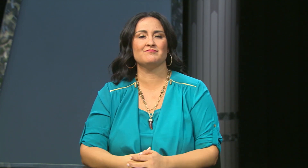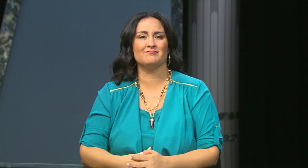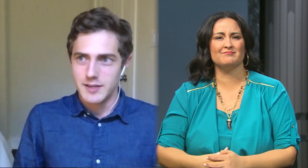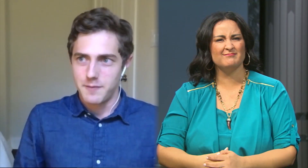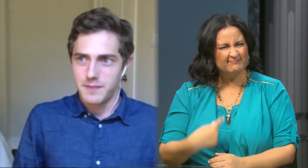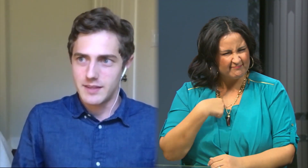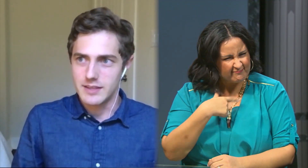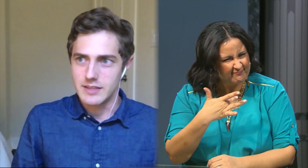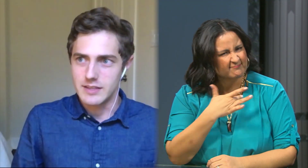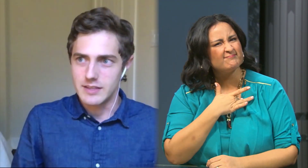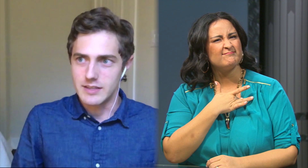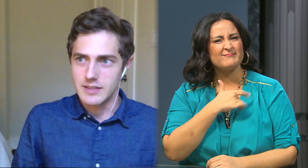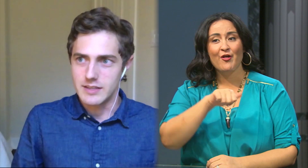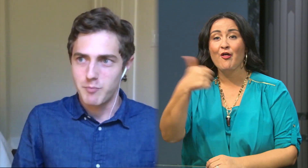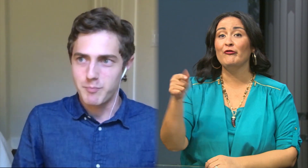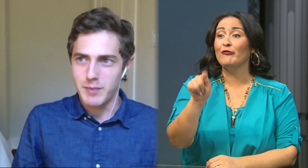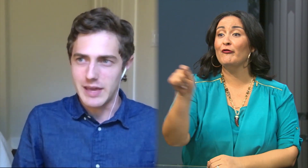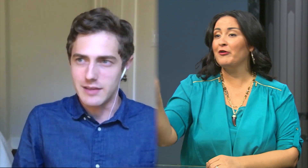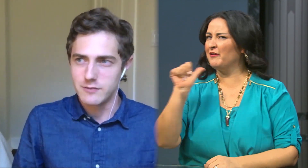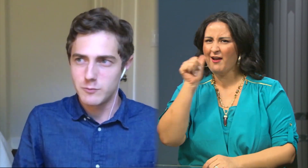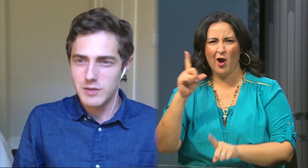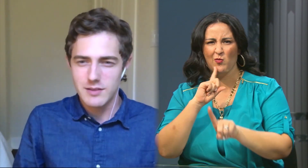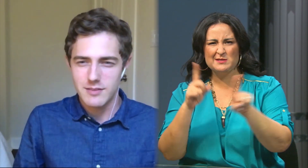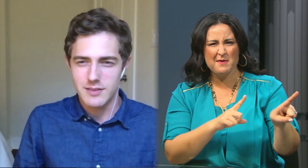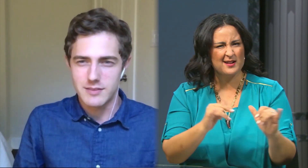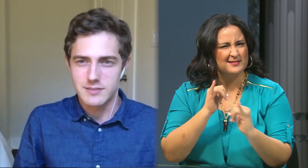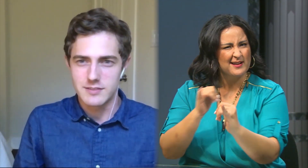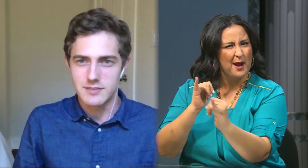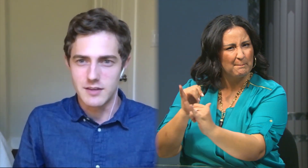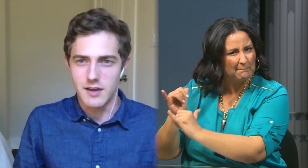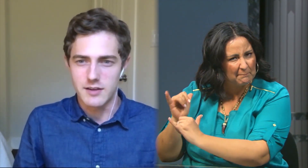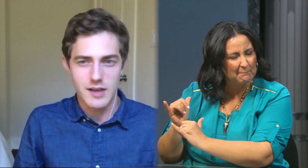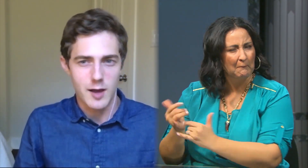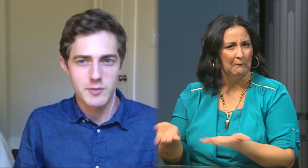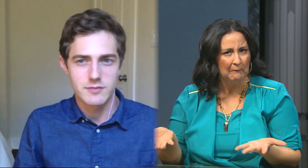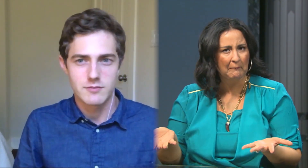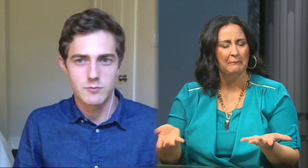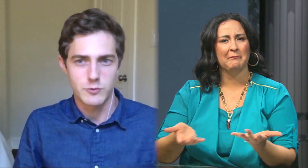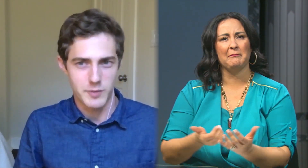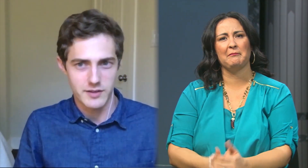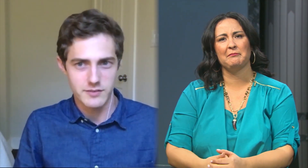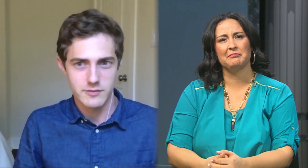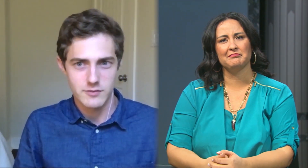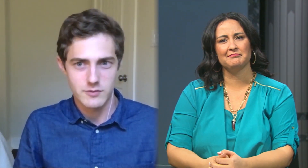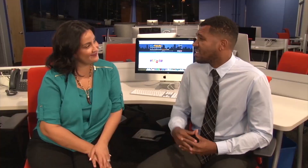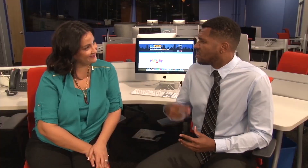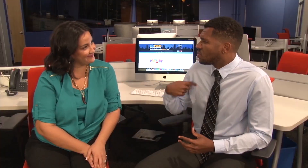Stephen: “It really pains me that this is an uncommon response.”